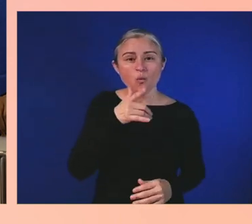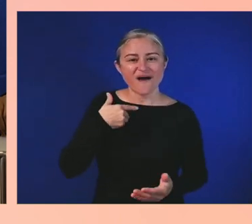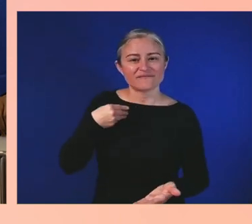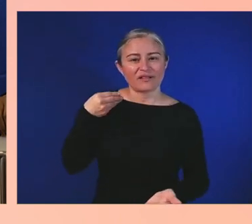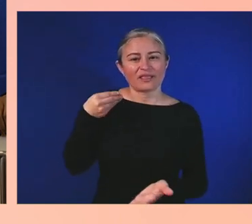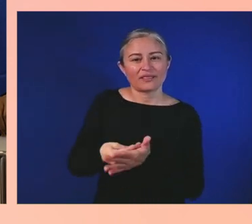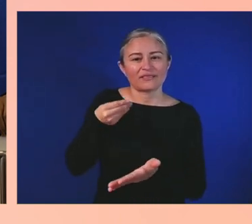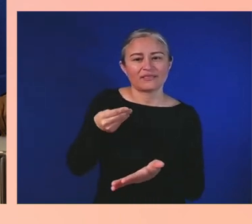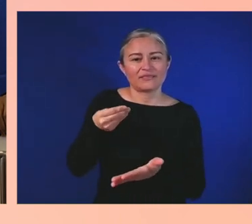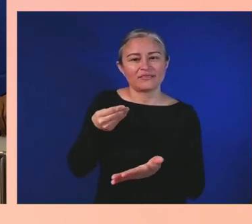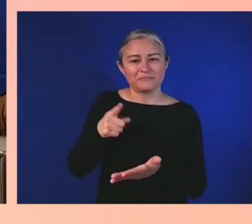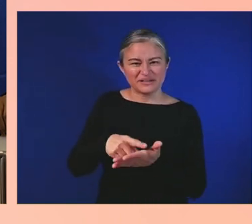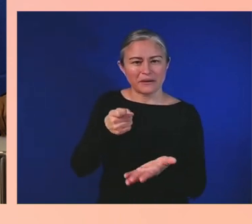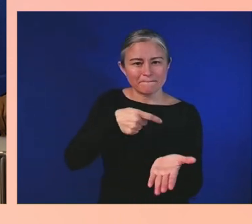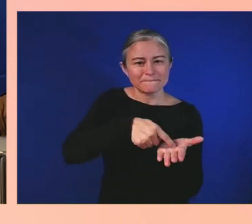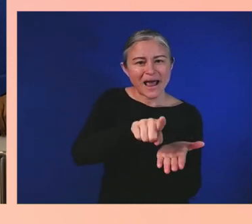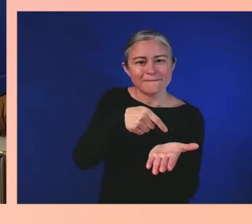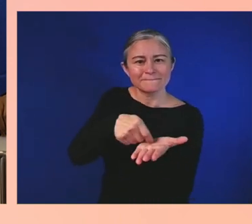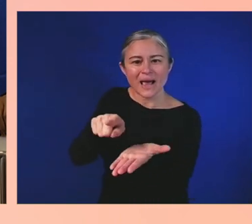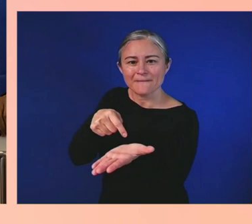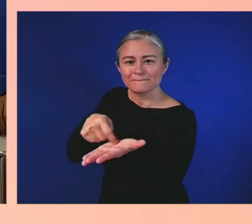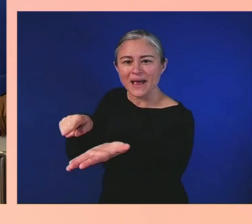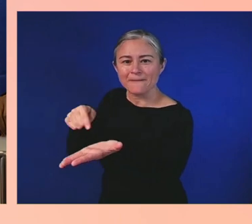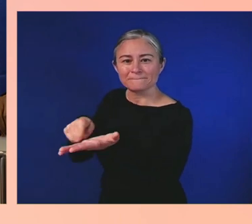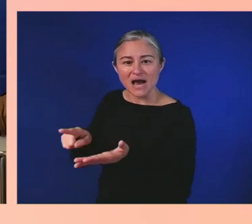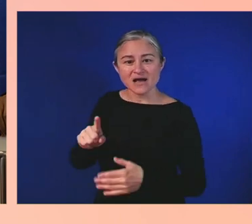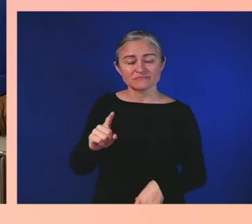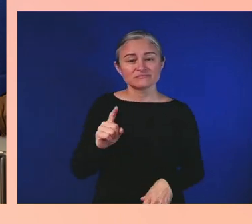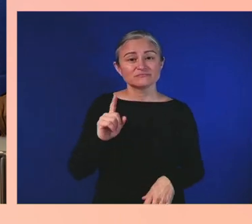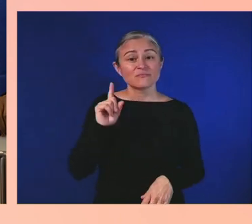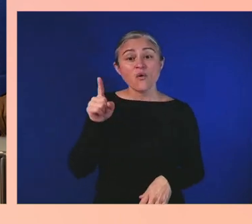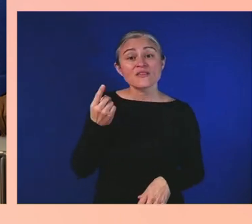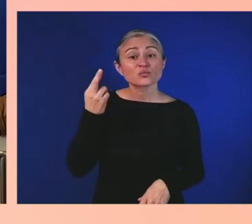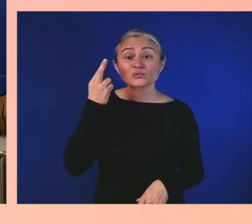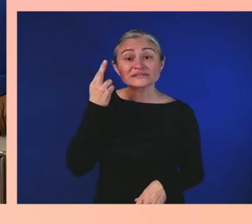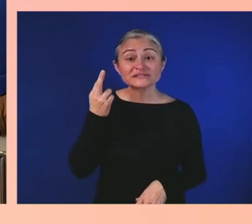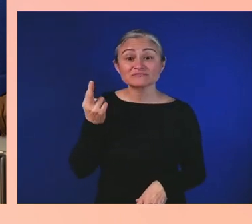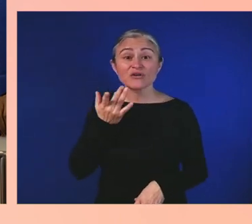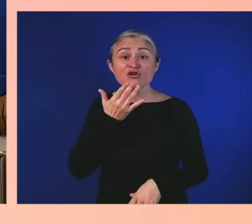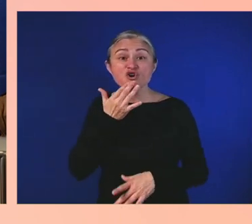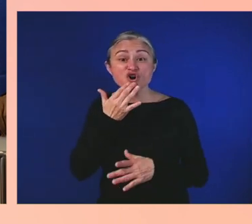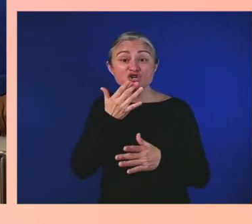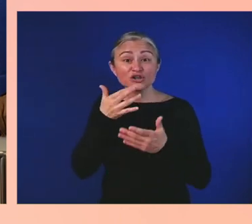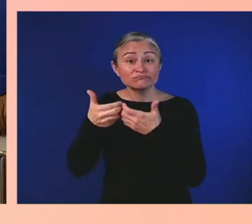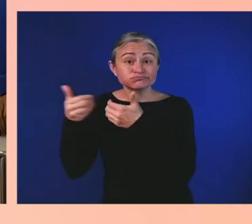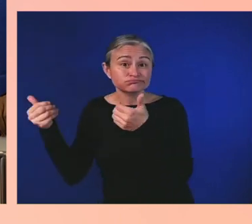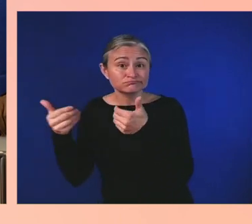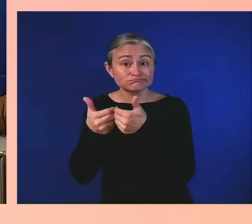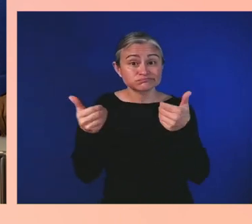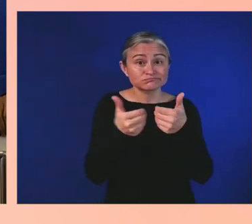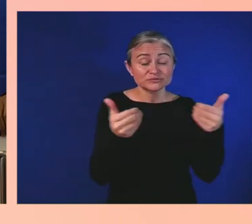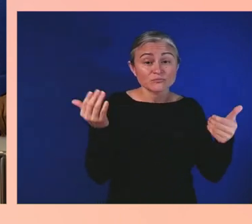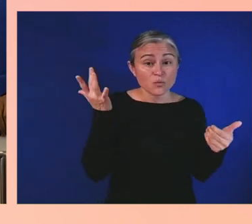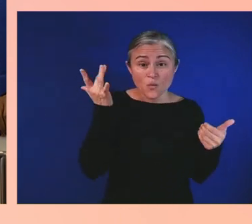color-categorize those vital records, except you needed to decide what your allocation was going to